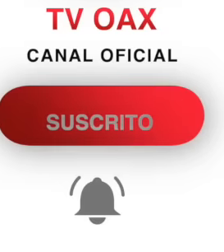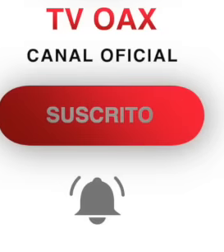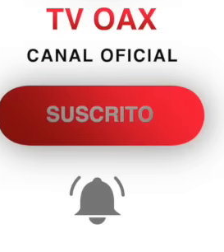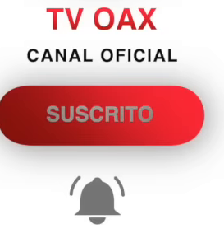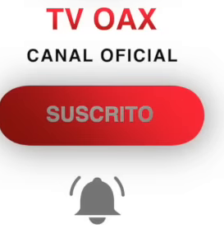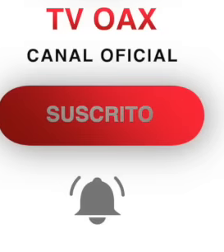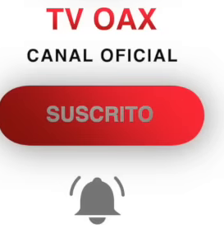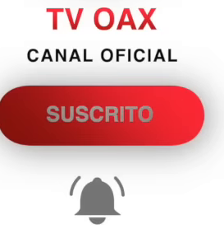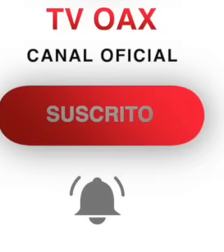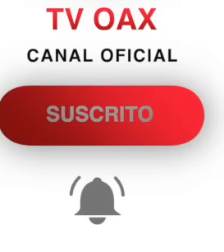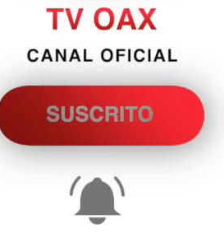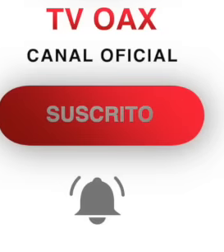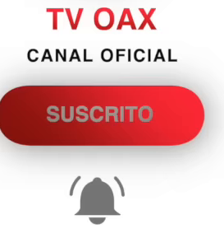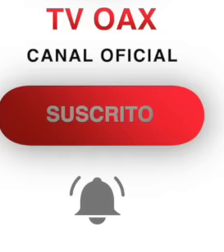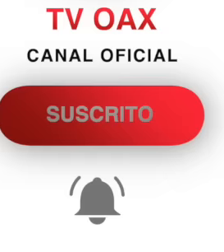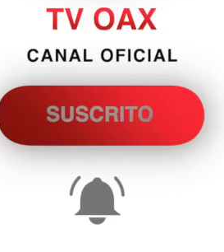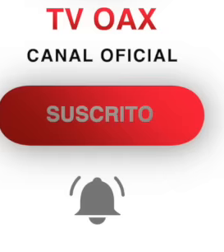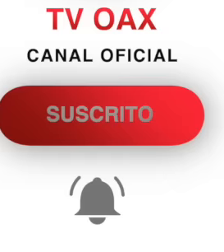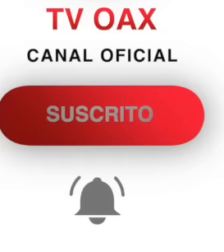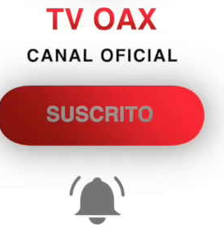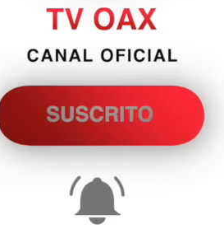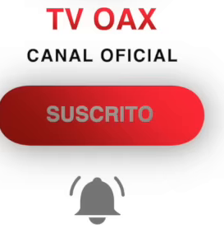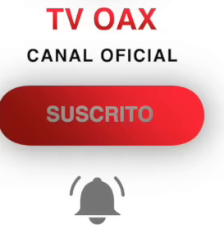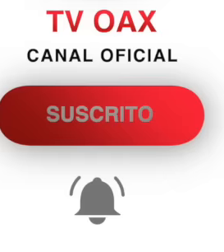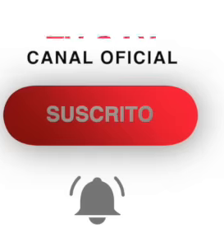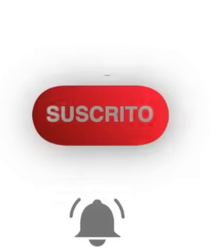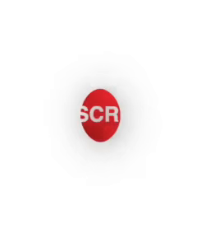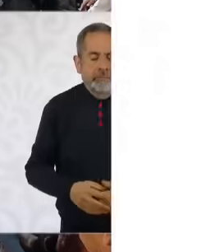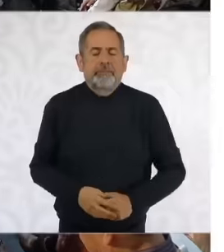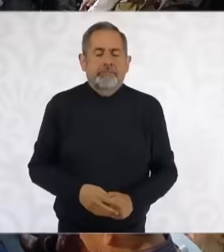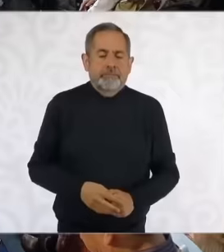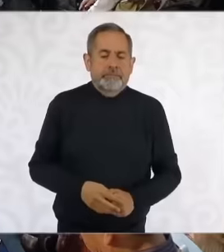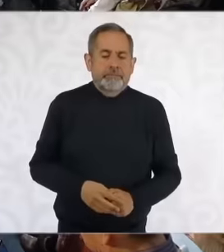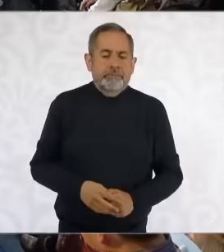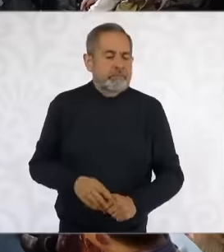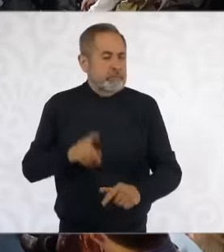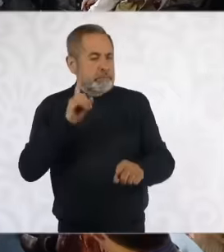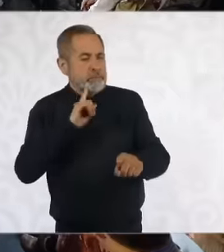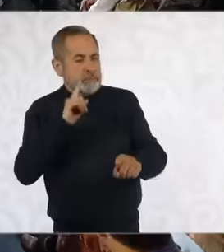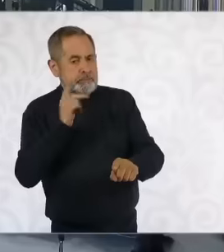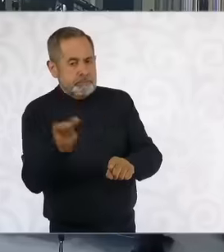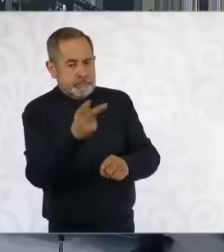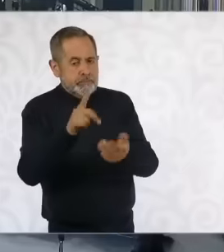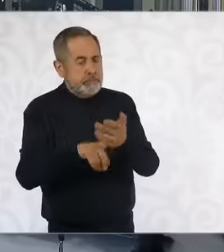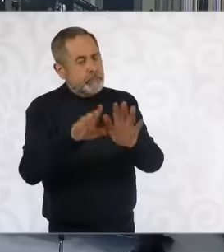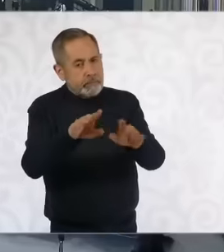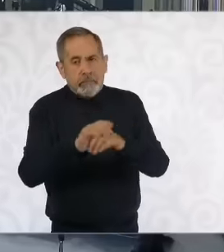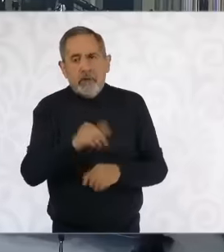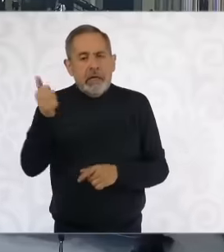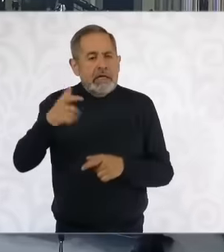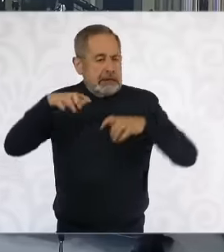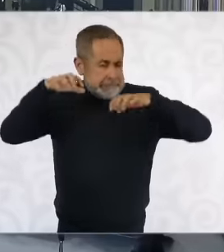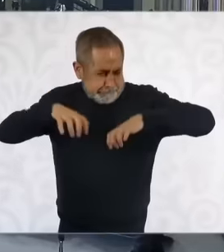presidential women's secretariat. On the other hand, after the rainy season the Cutzamala system only